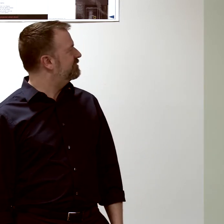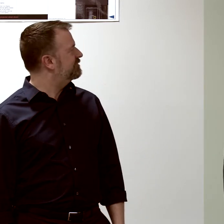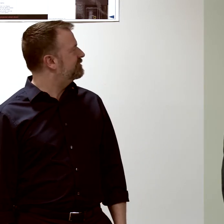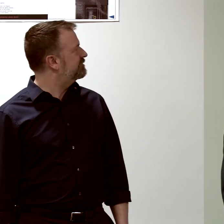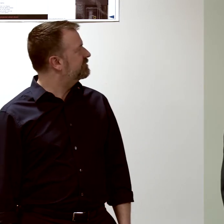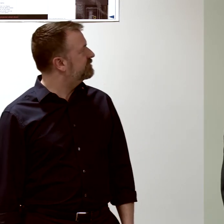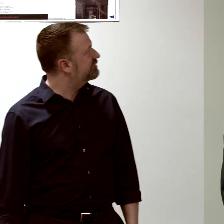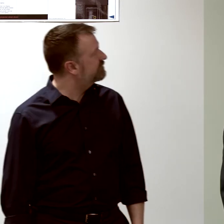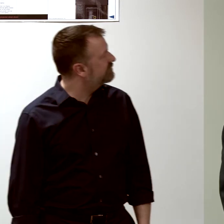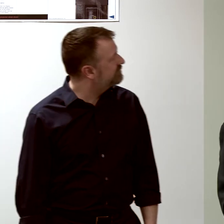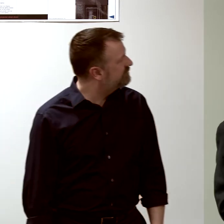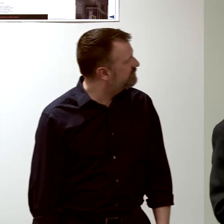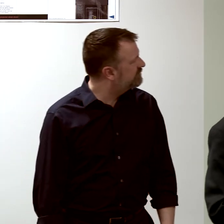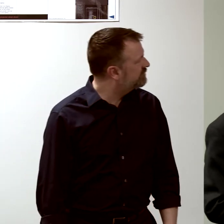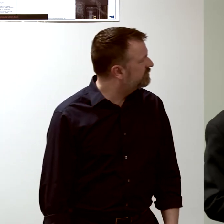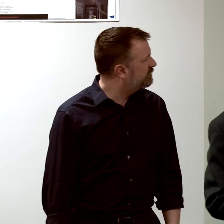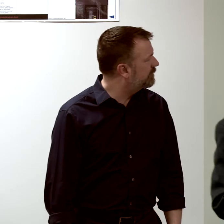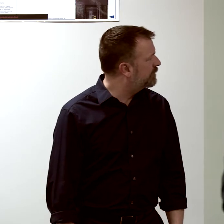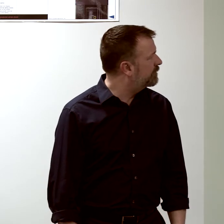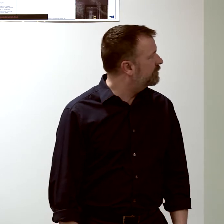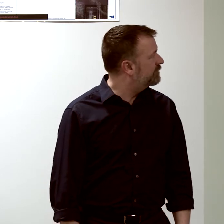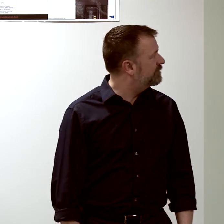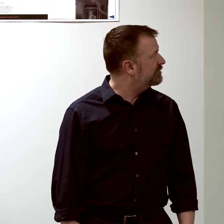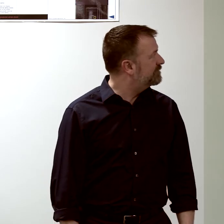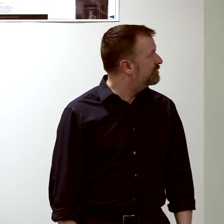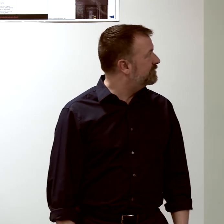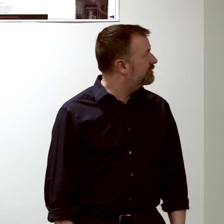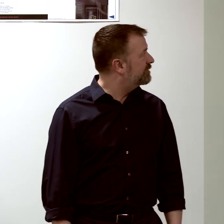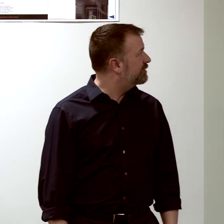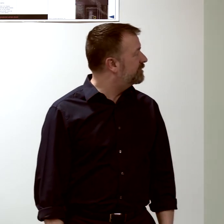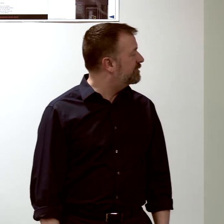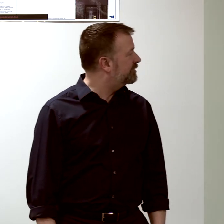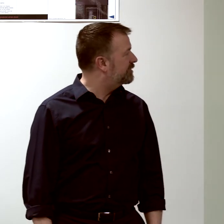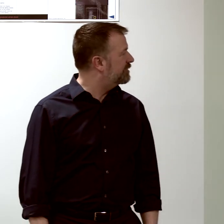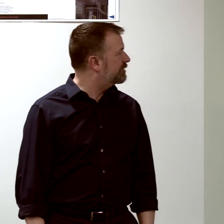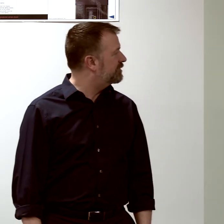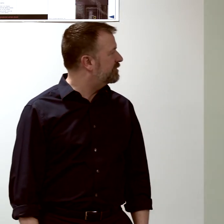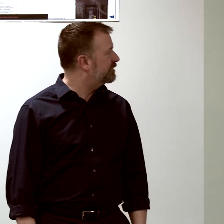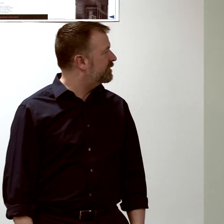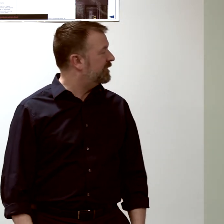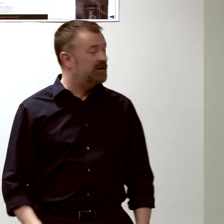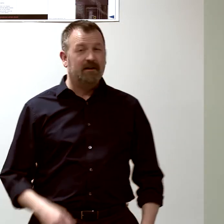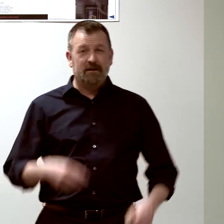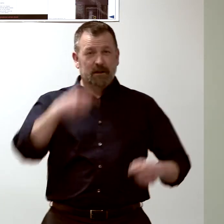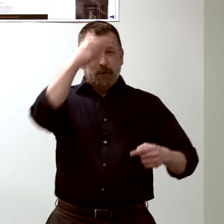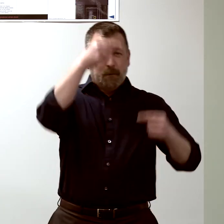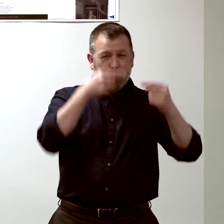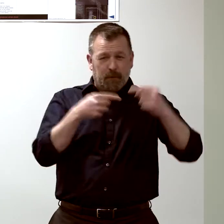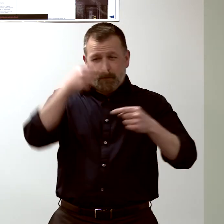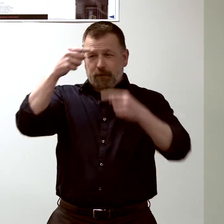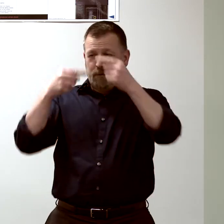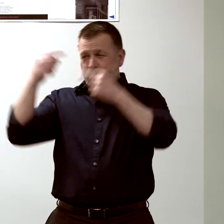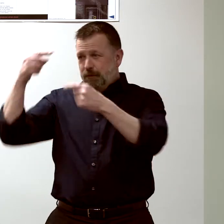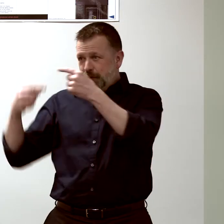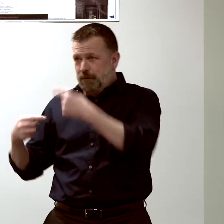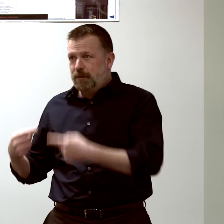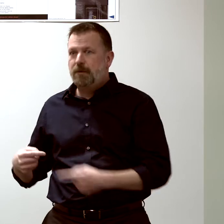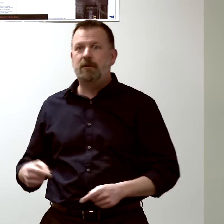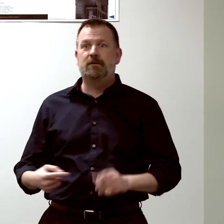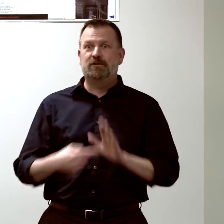So those patterns of lines show you different groups of genes